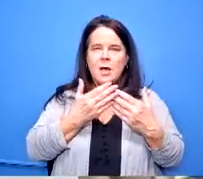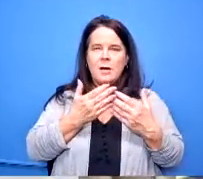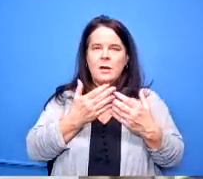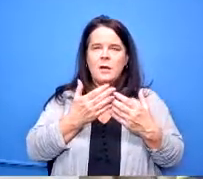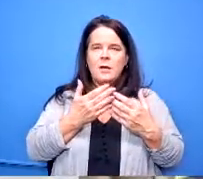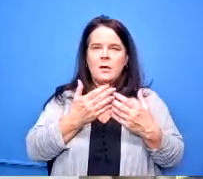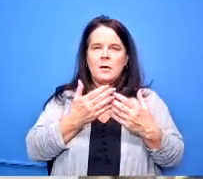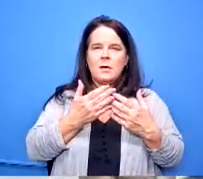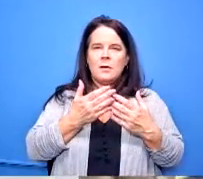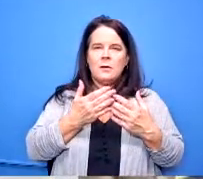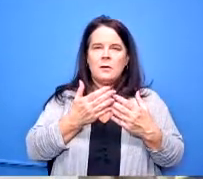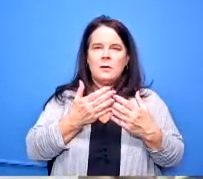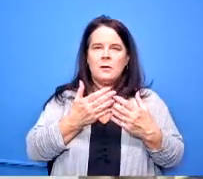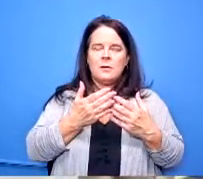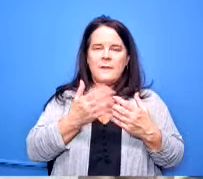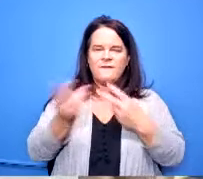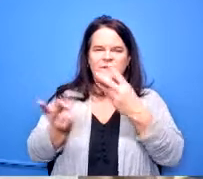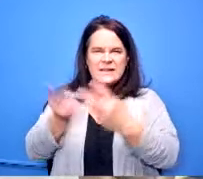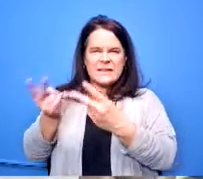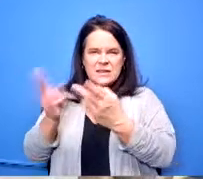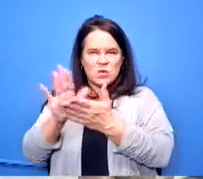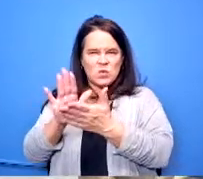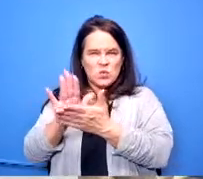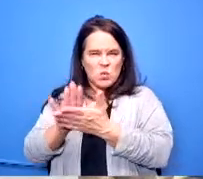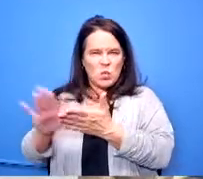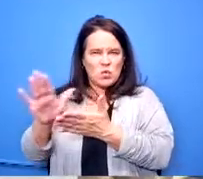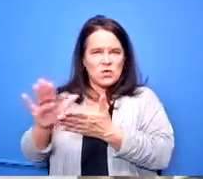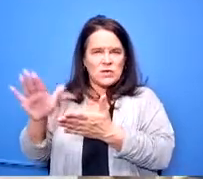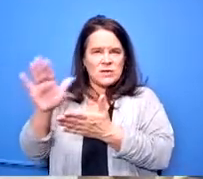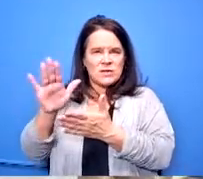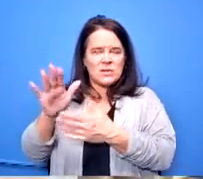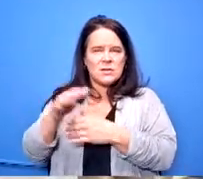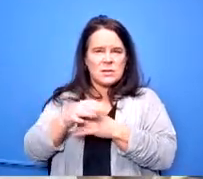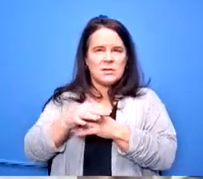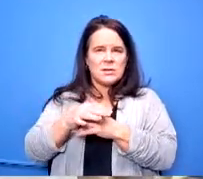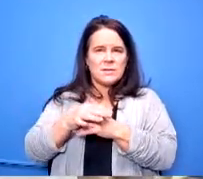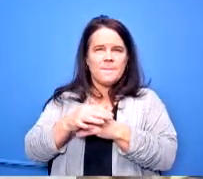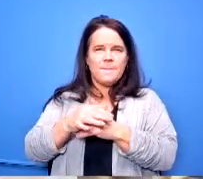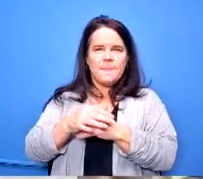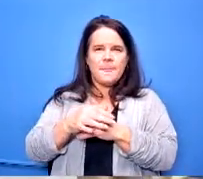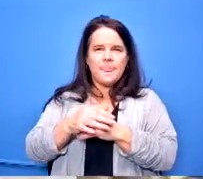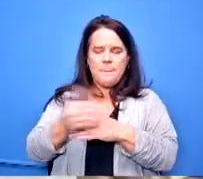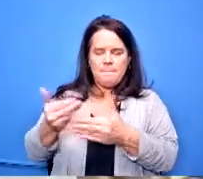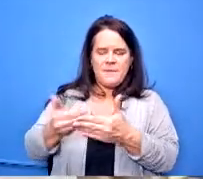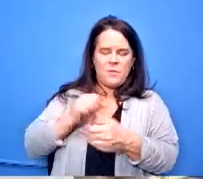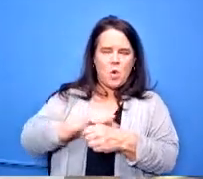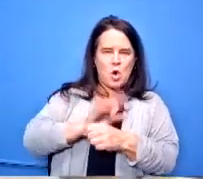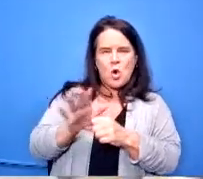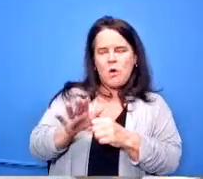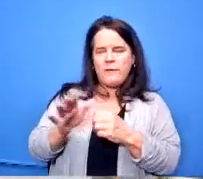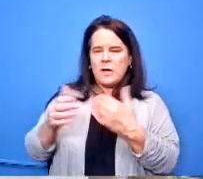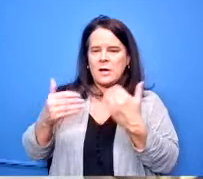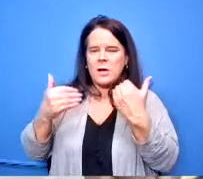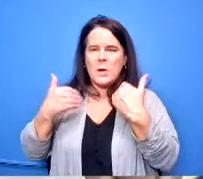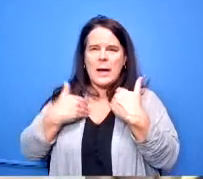had a big sinclair um we used sinclair and we had a um all the all the groups come in from opponents